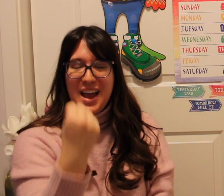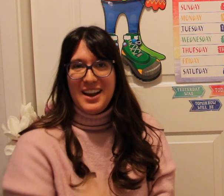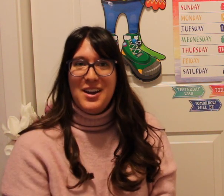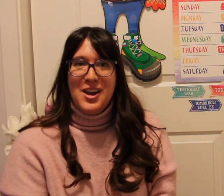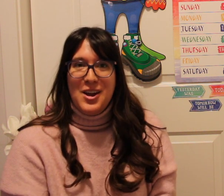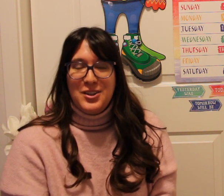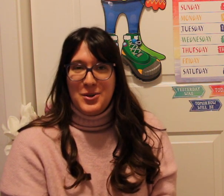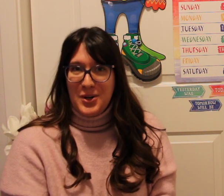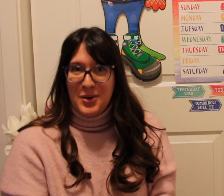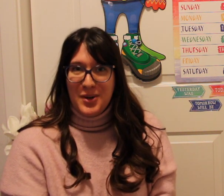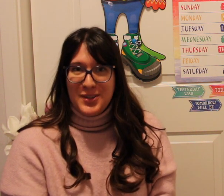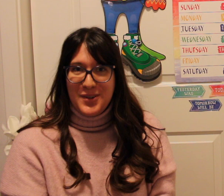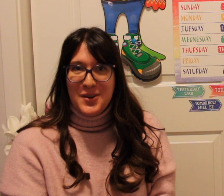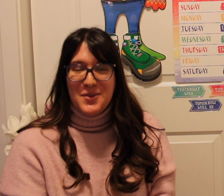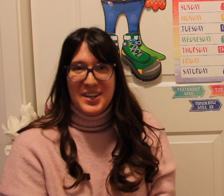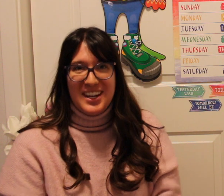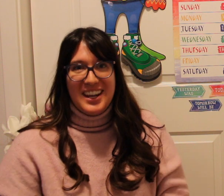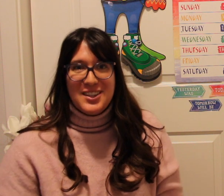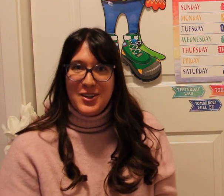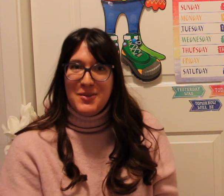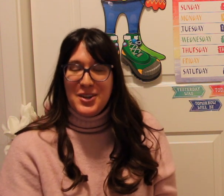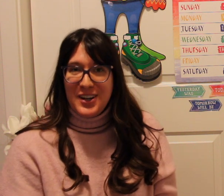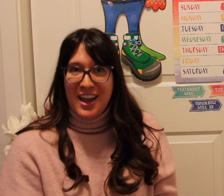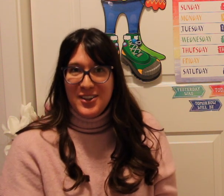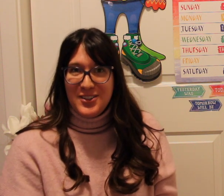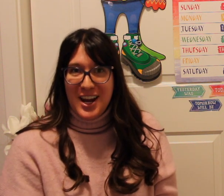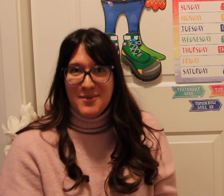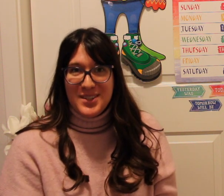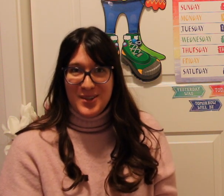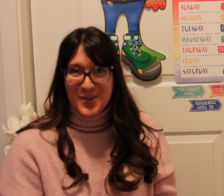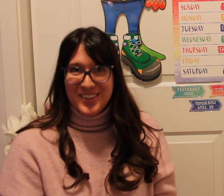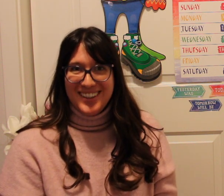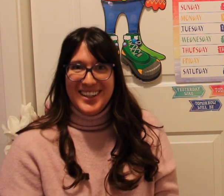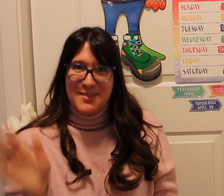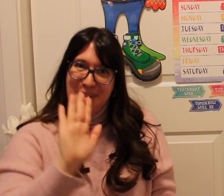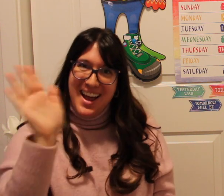that tutorial works for you we can get started with our calendar time soon